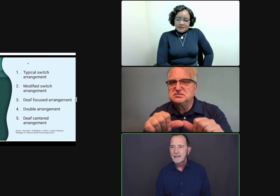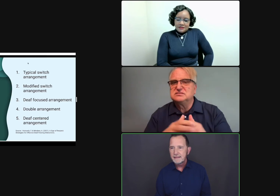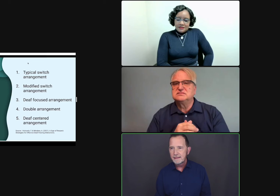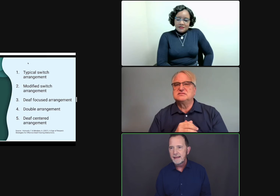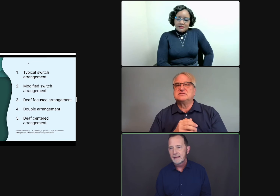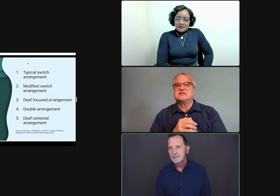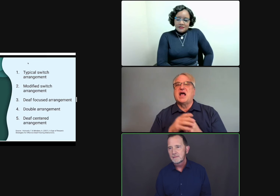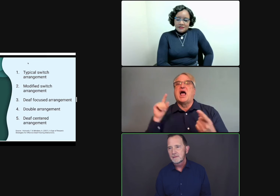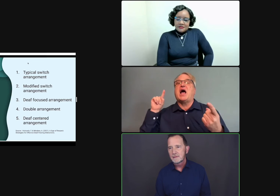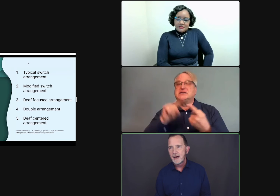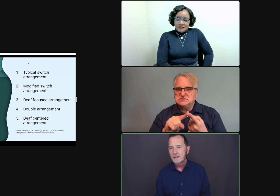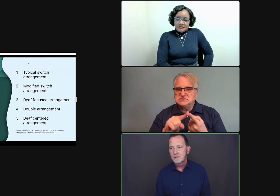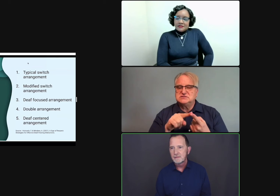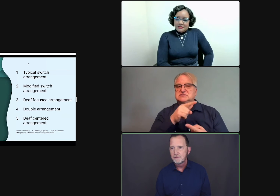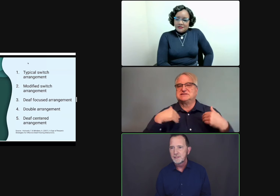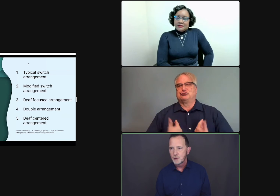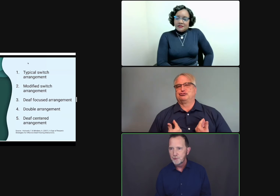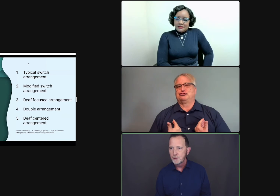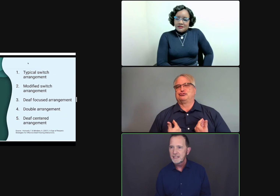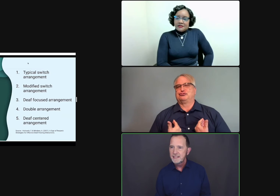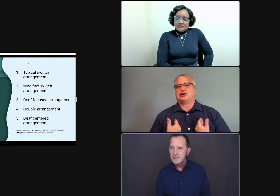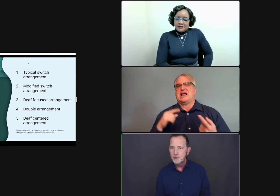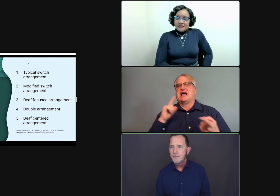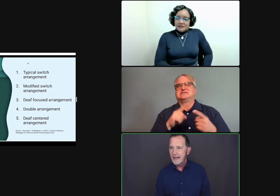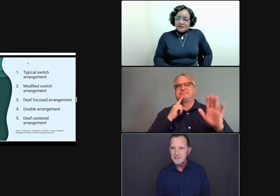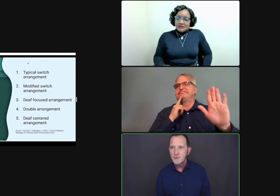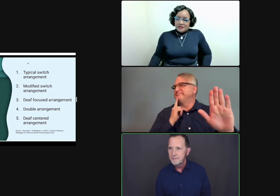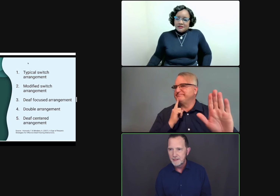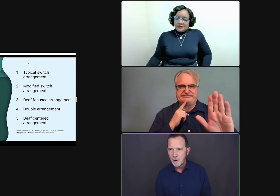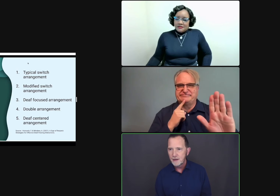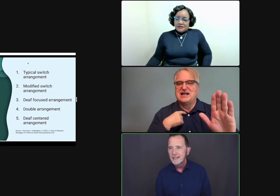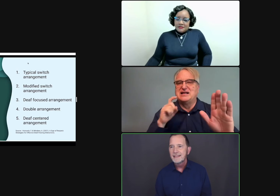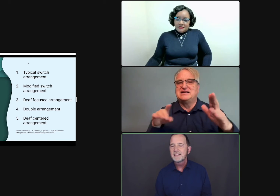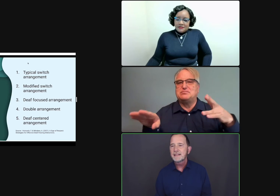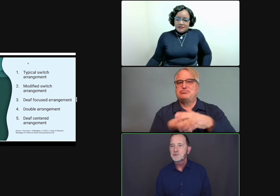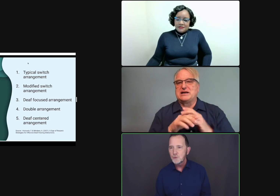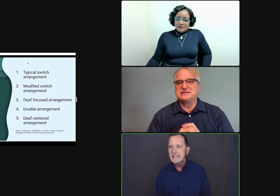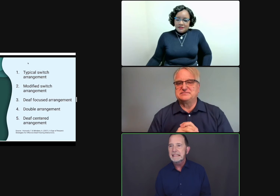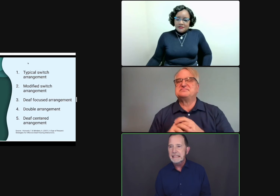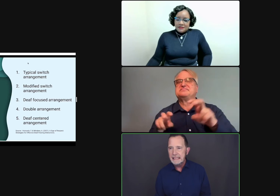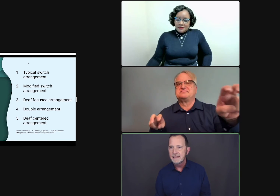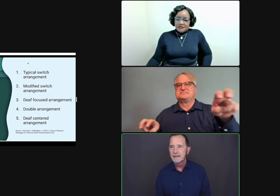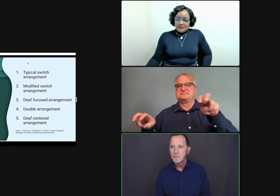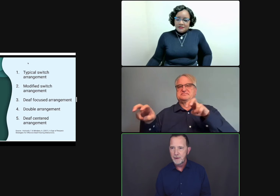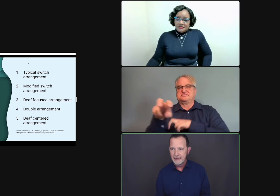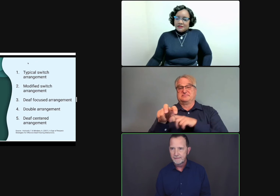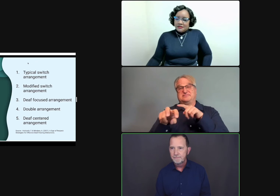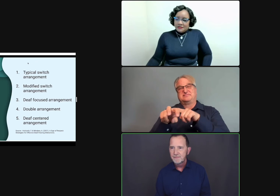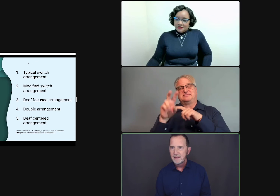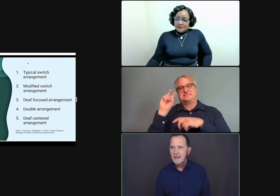Let that higher-level interpreter continue past the 20-minute mark until they truly need a break.